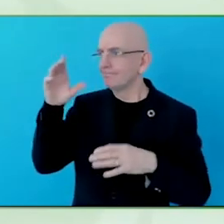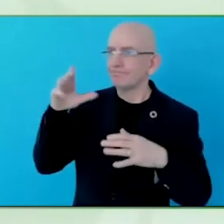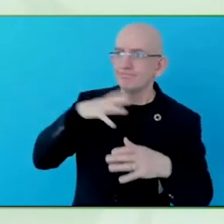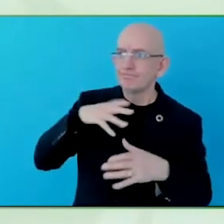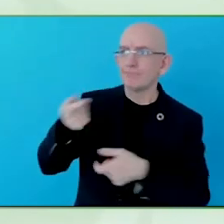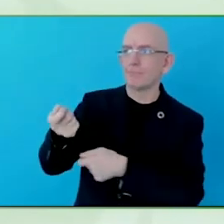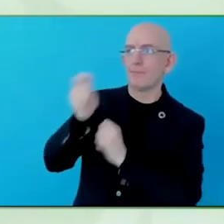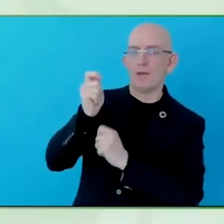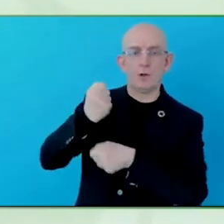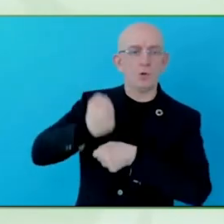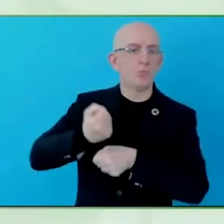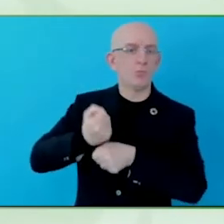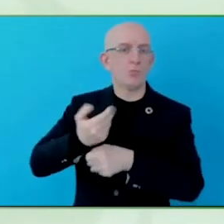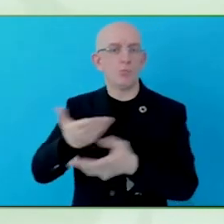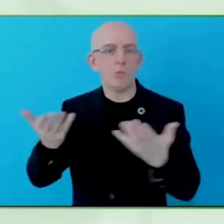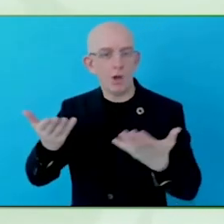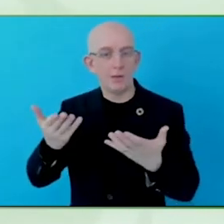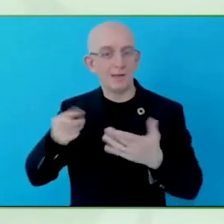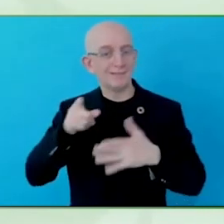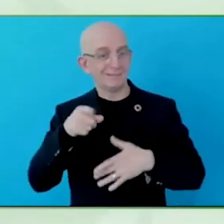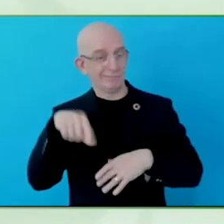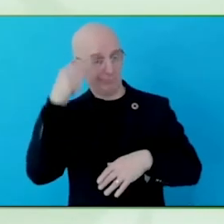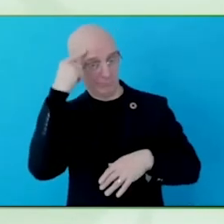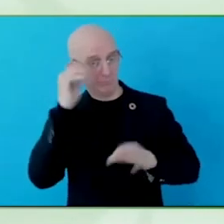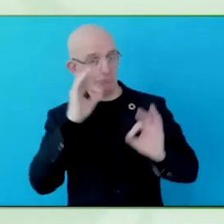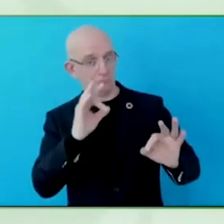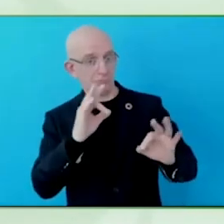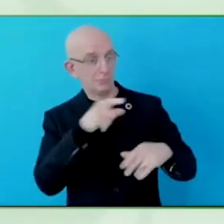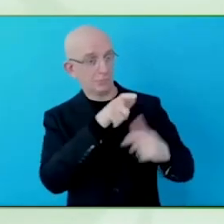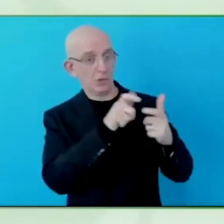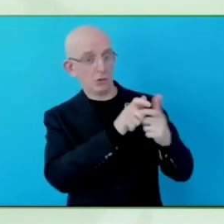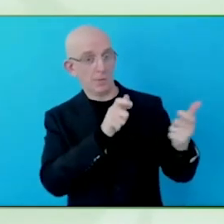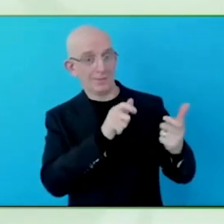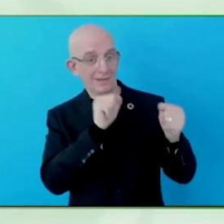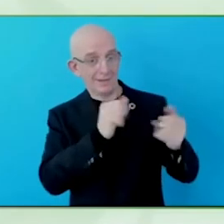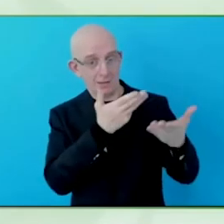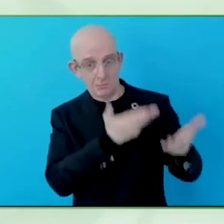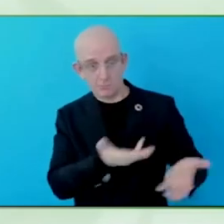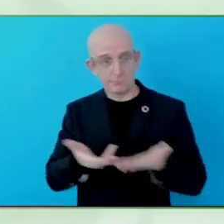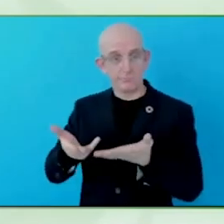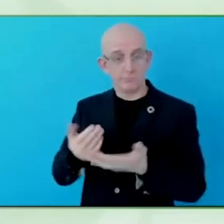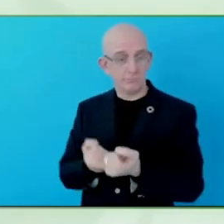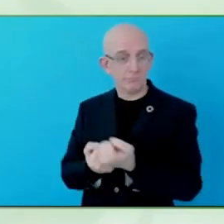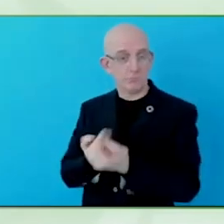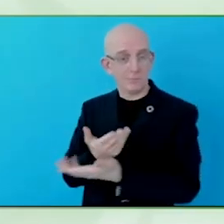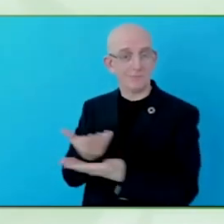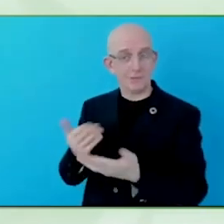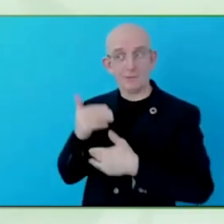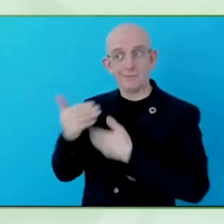this as building the business conference -- confidence, as well as building the disability confidence of a building sector.